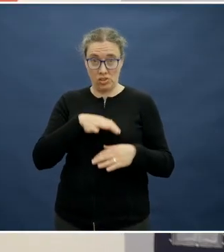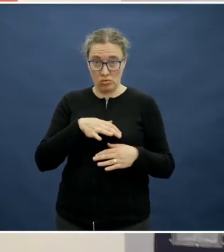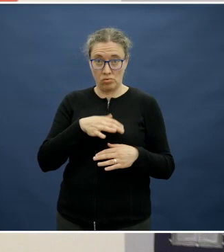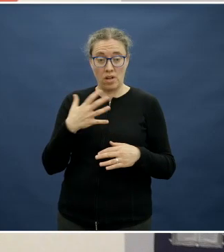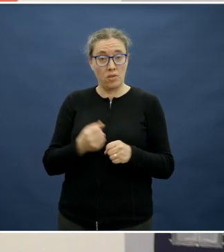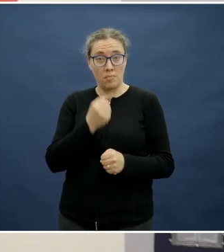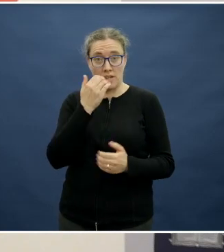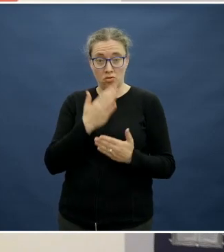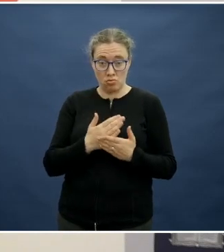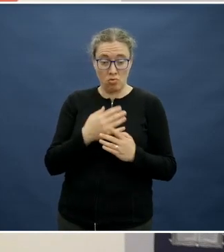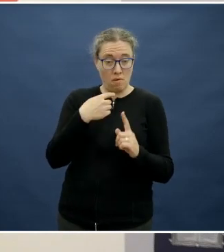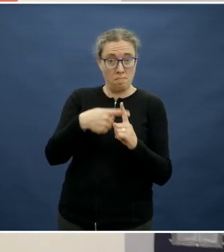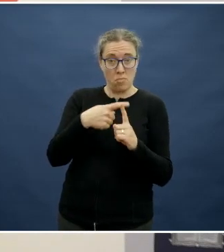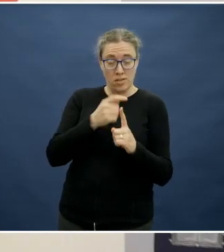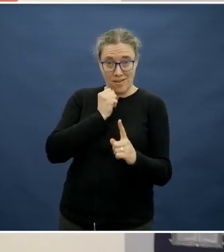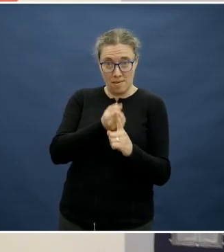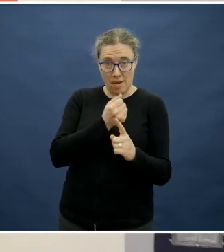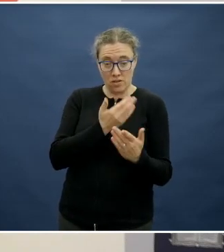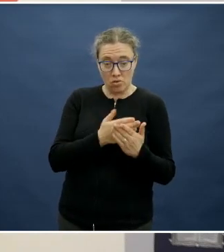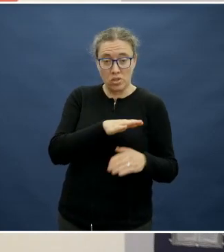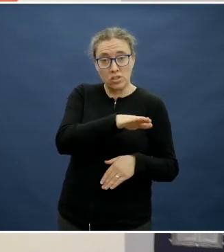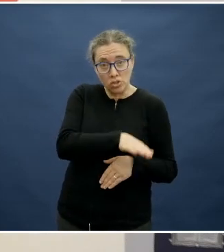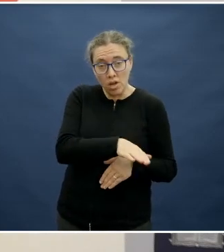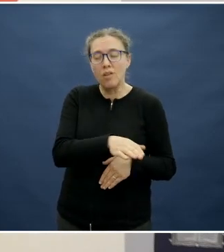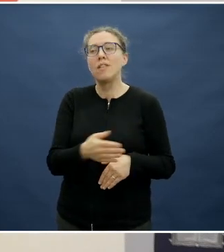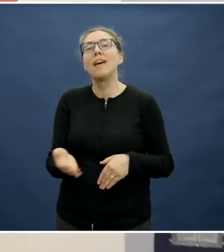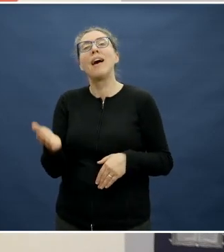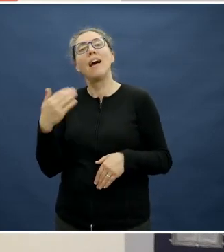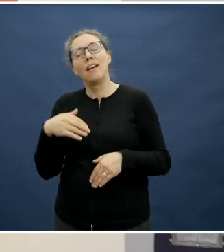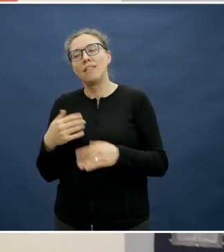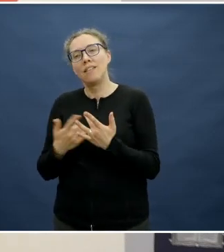say, in school and childcare, it does influence what other children are having, depending